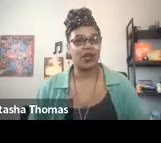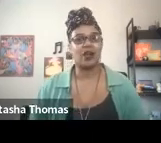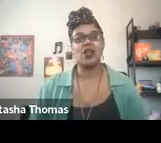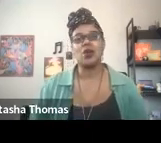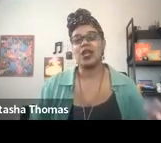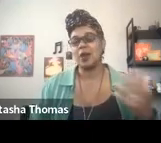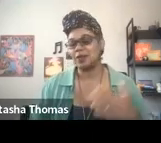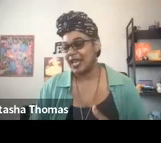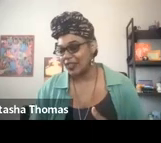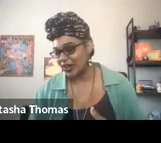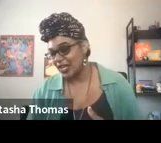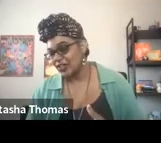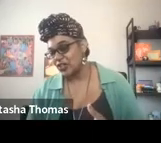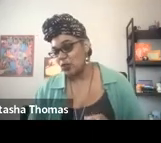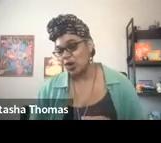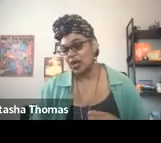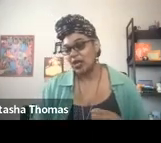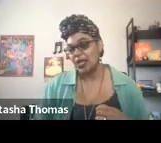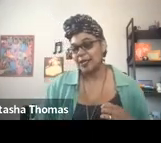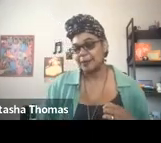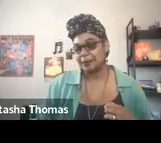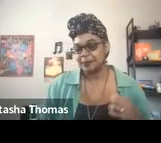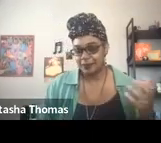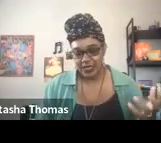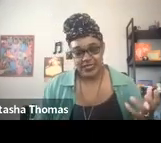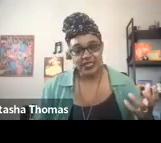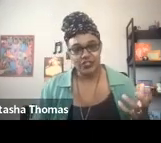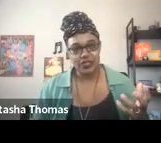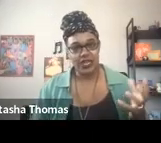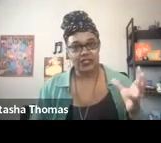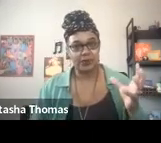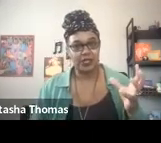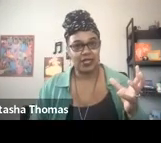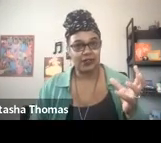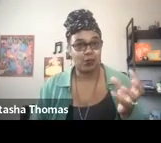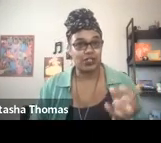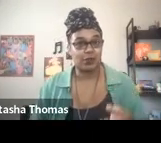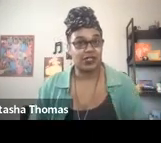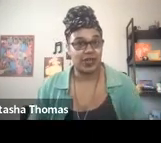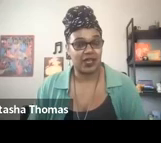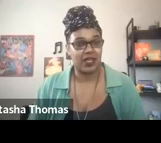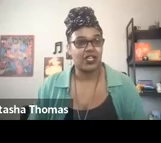where we come together to work intentionally on something that is more specific.